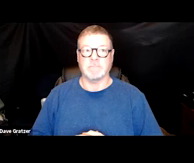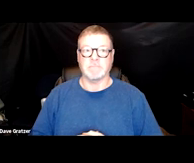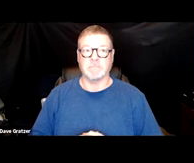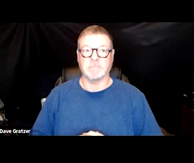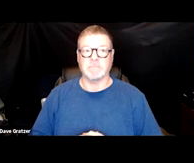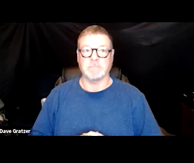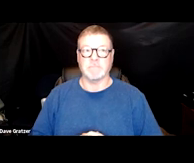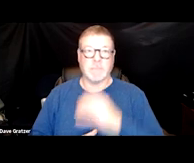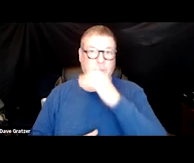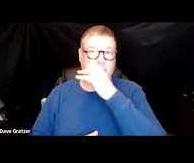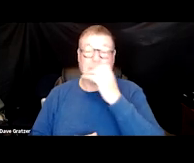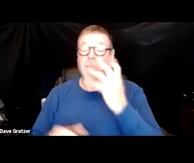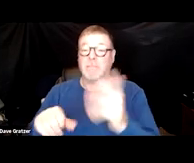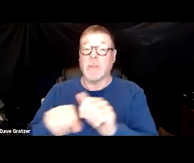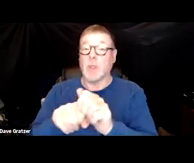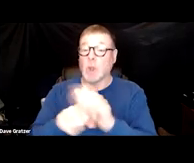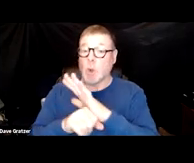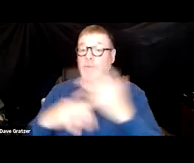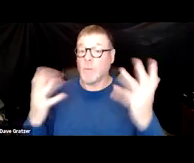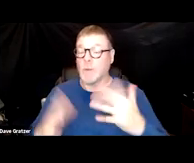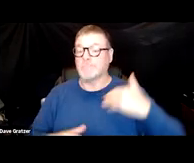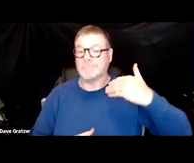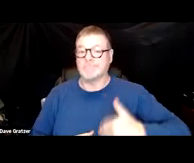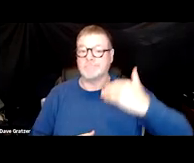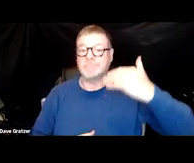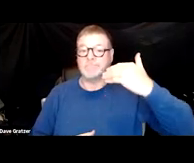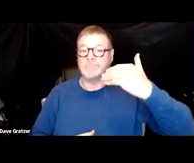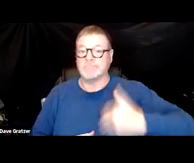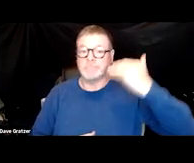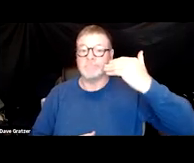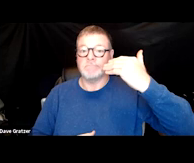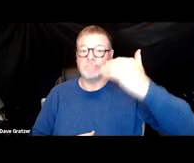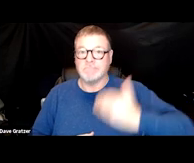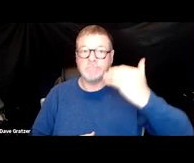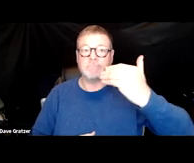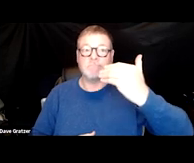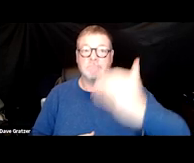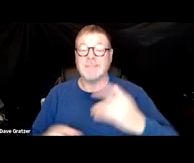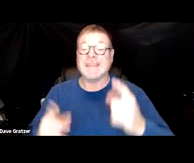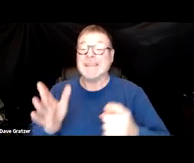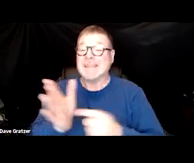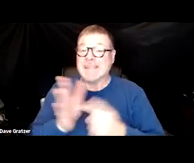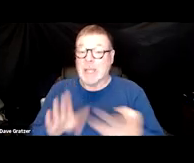So what do we know about these symptoms? They're intermittent in nature. Sometimes they overlap with other impairments